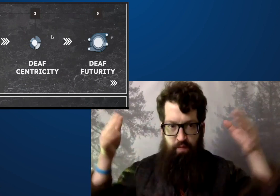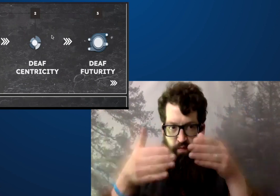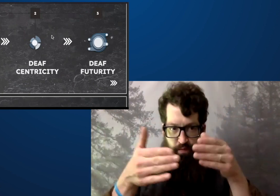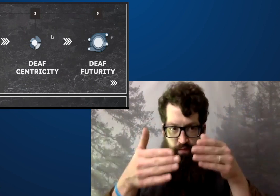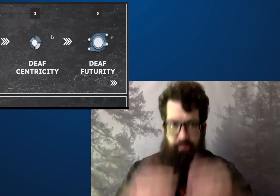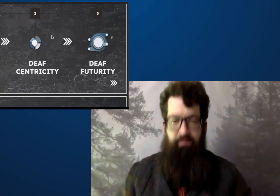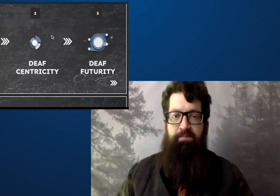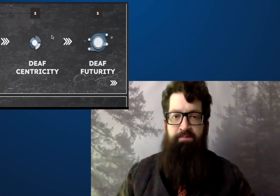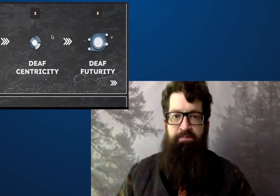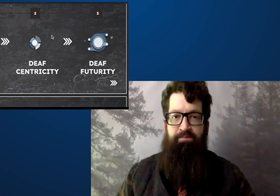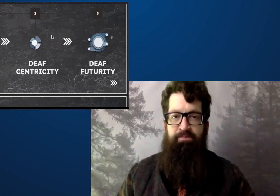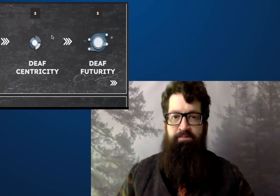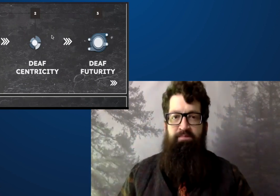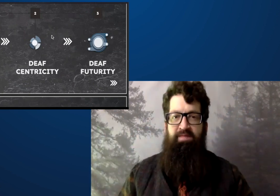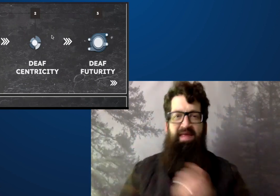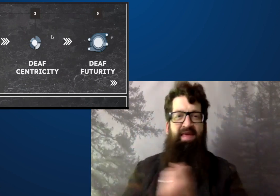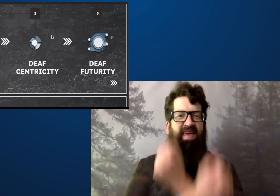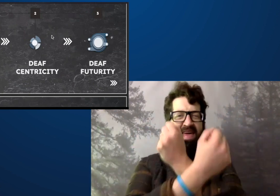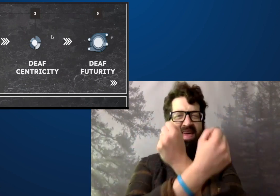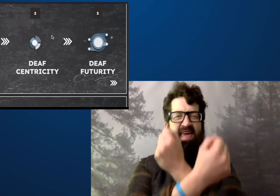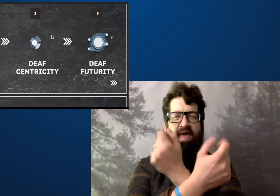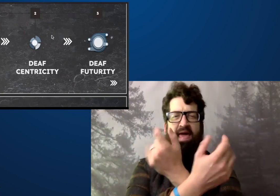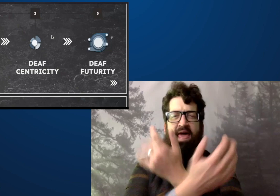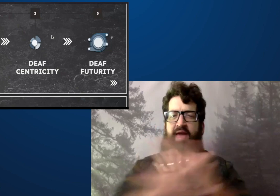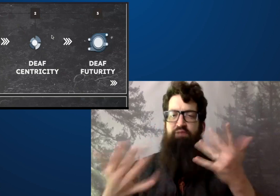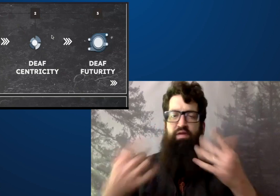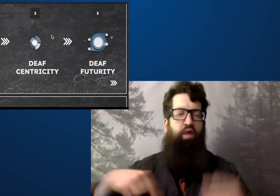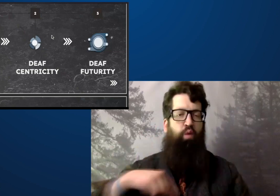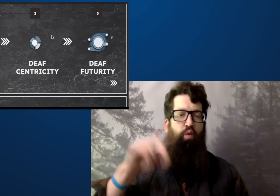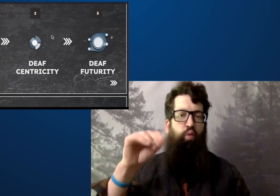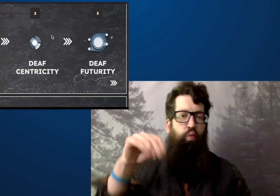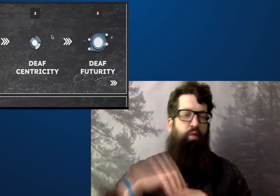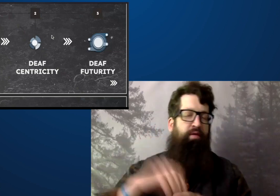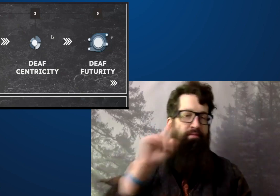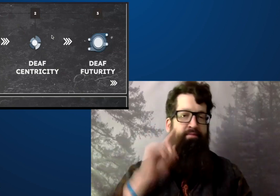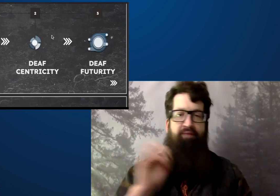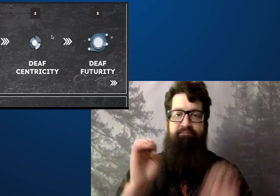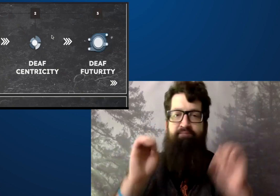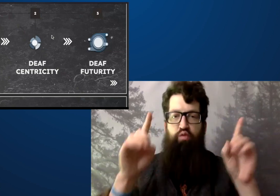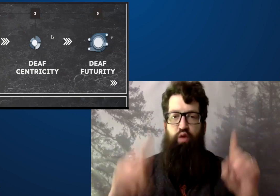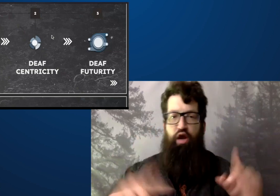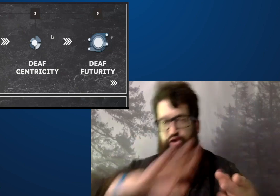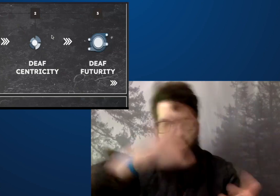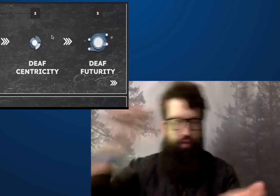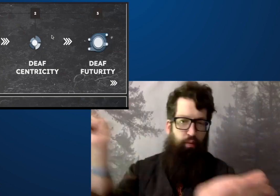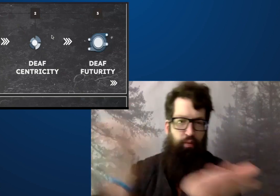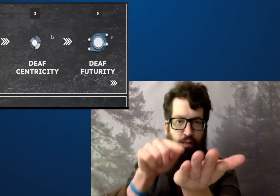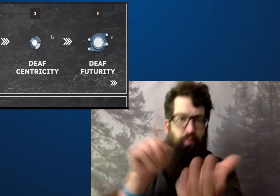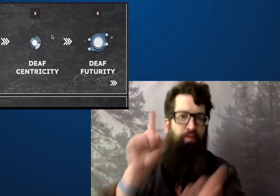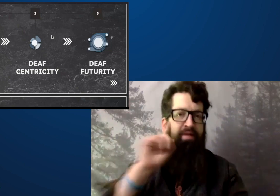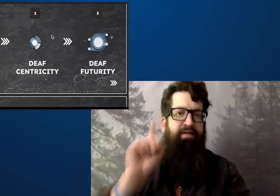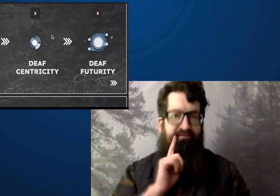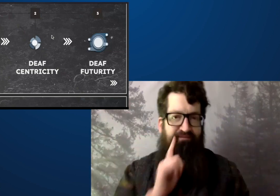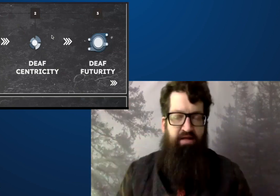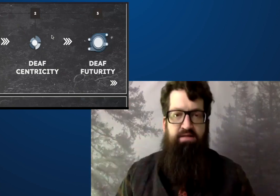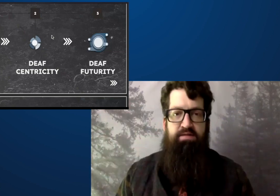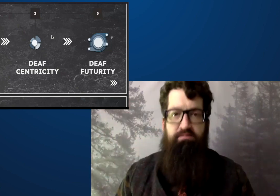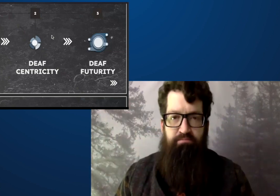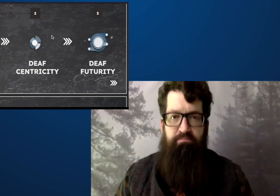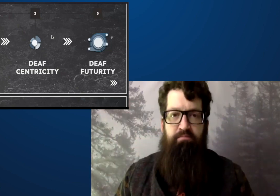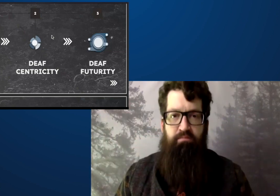Secondly is the deaf centricity that's everything we do in deaf education